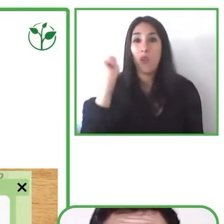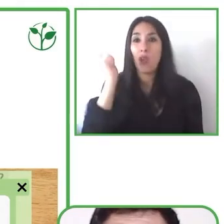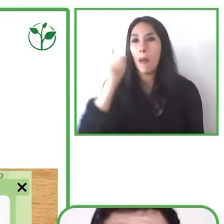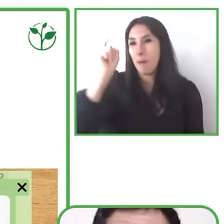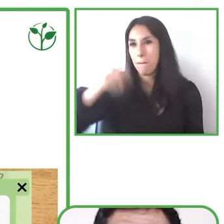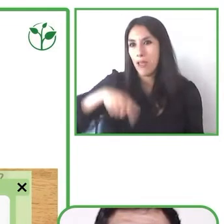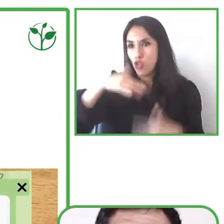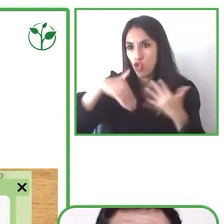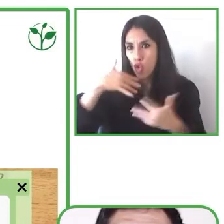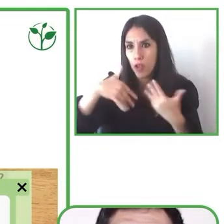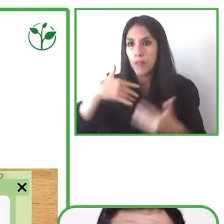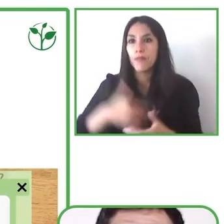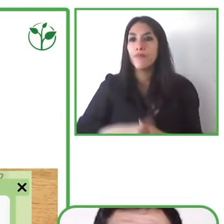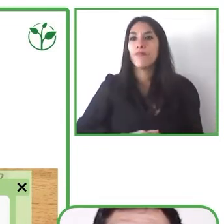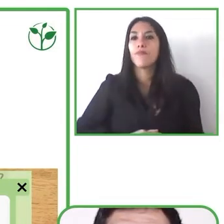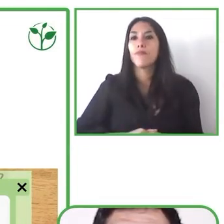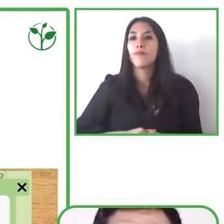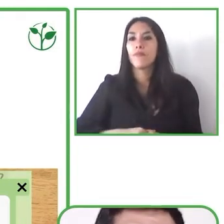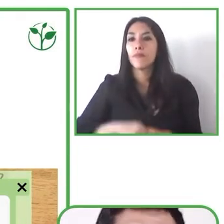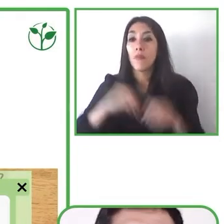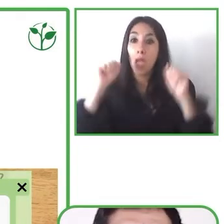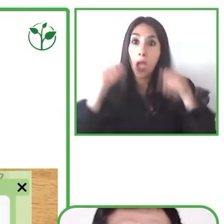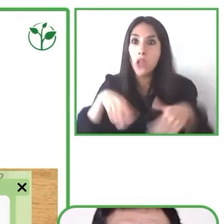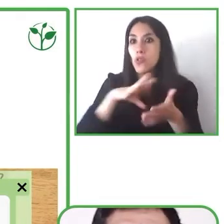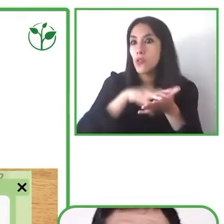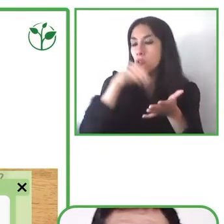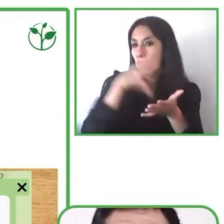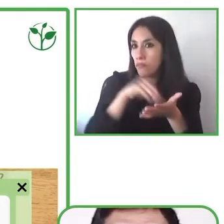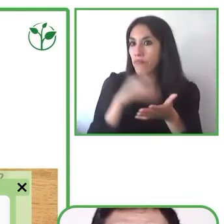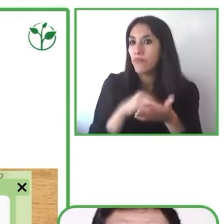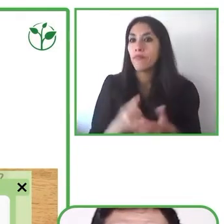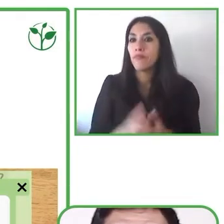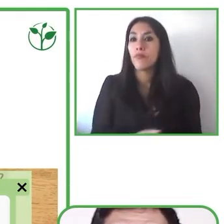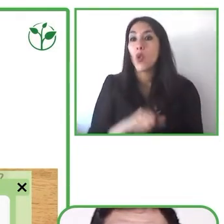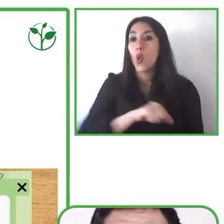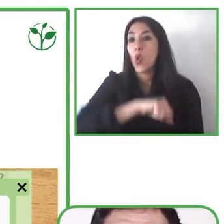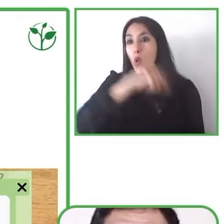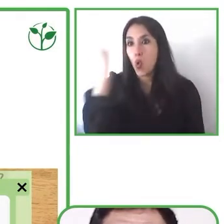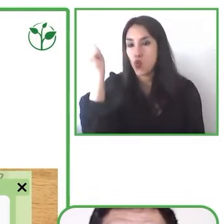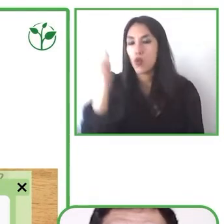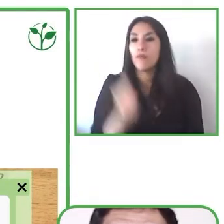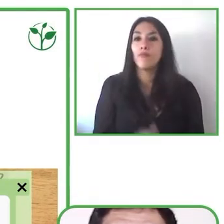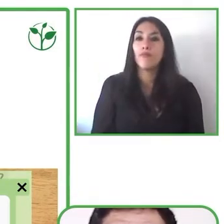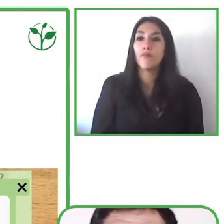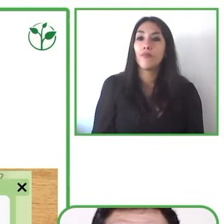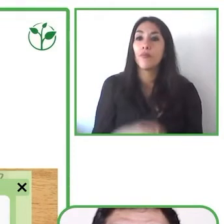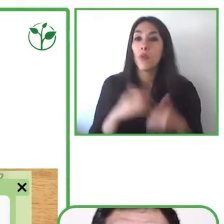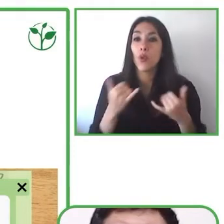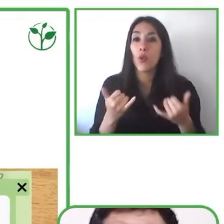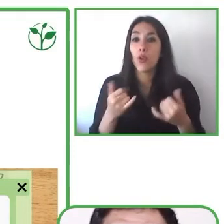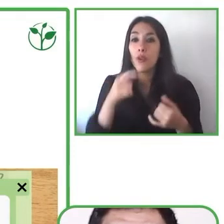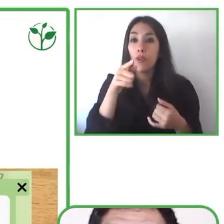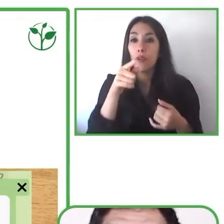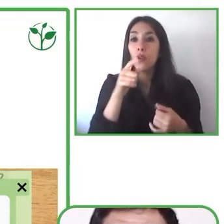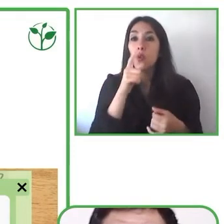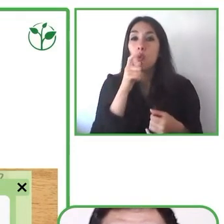children are learning. Also this application has a user manual which also is